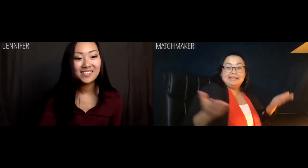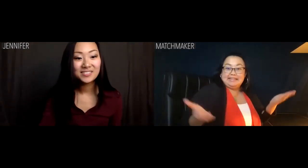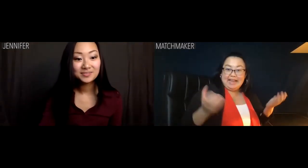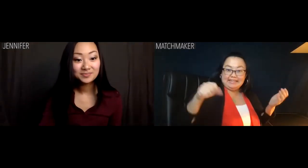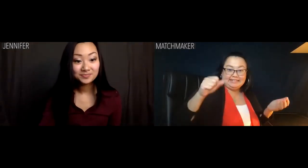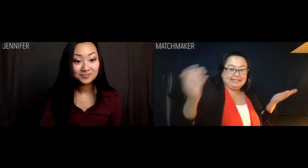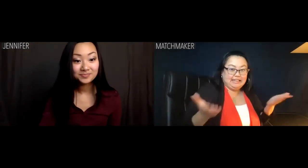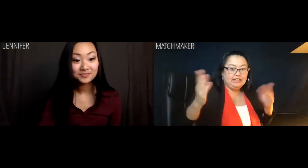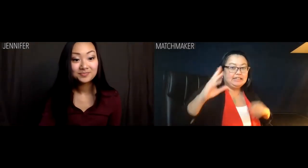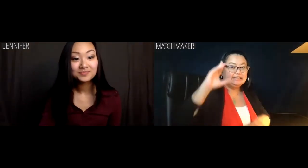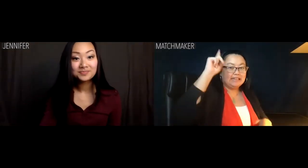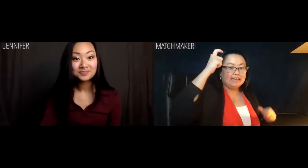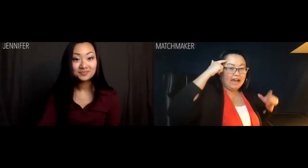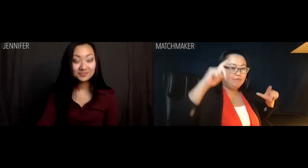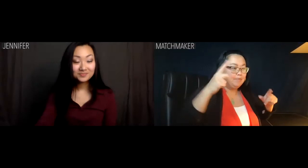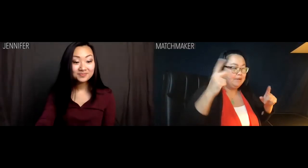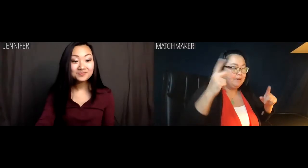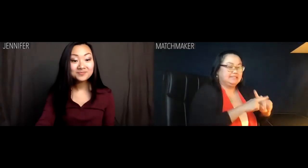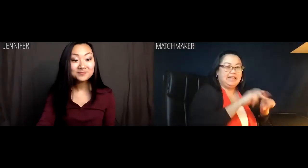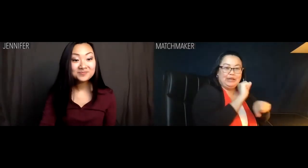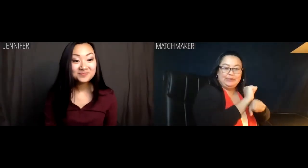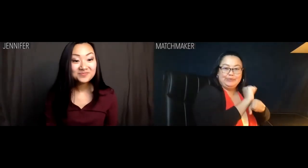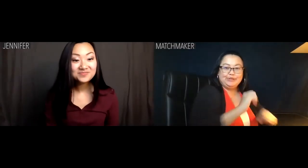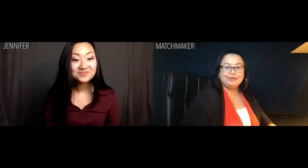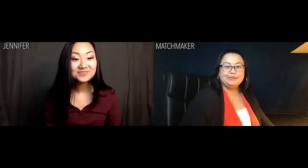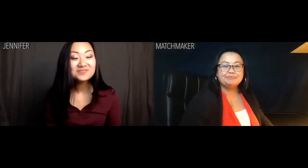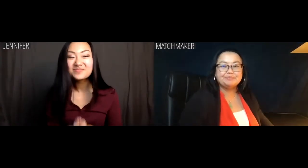Matchmaker: Yes, that is my state assigned function.